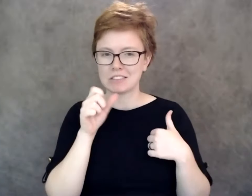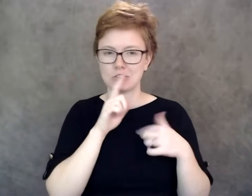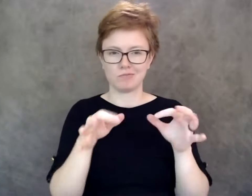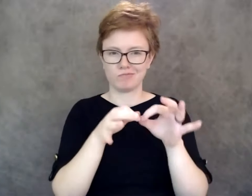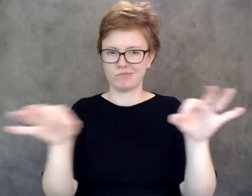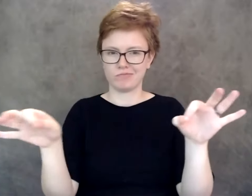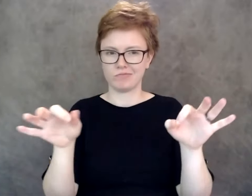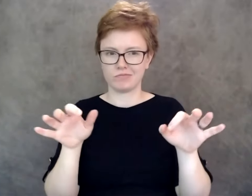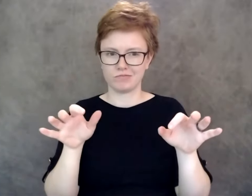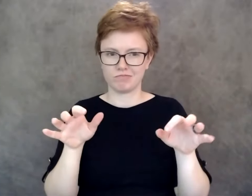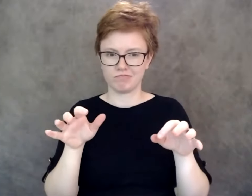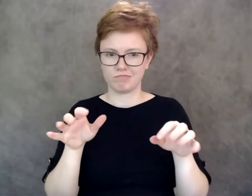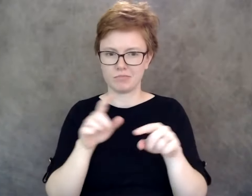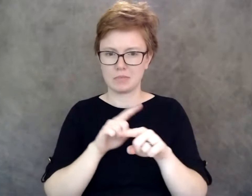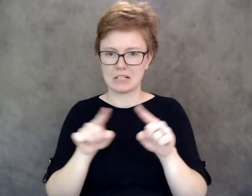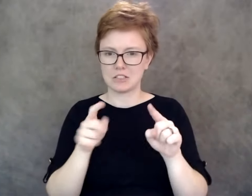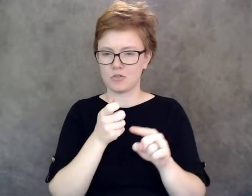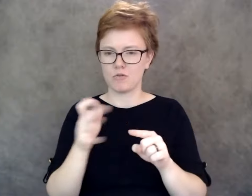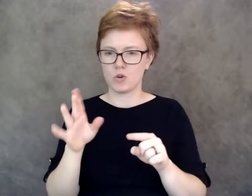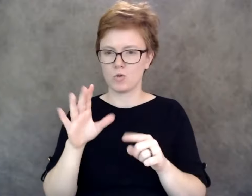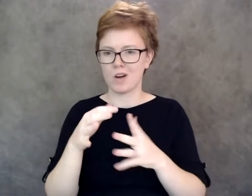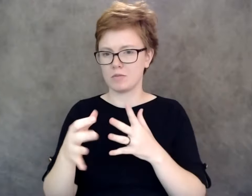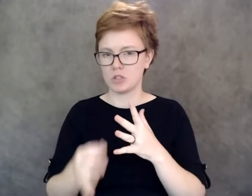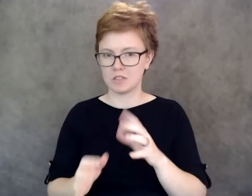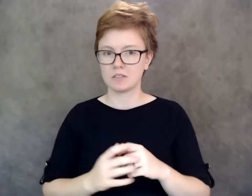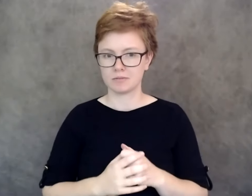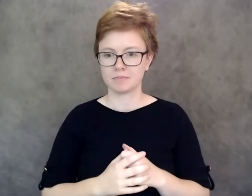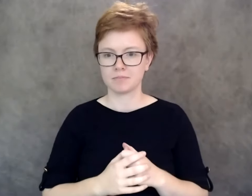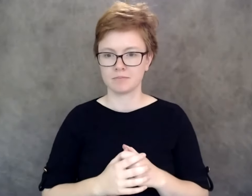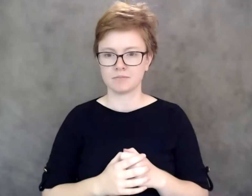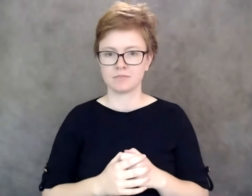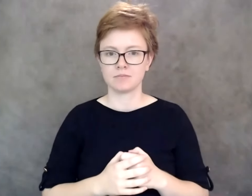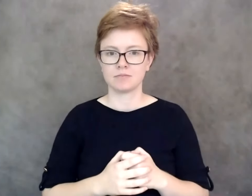on the box, but there's a couple of boxes you can click that make it better.